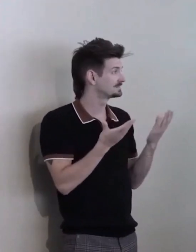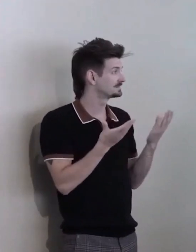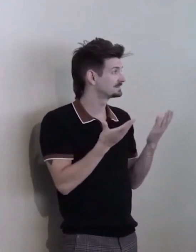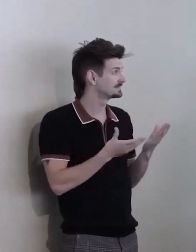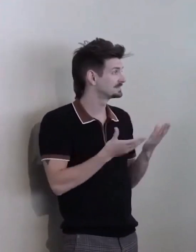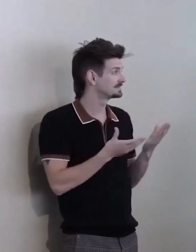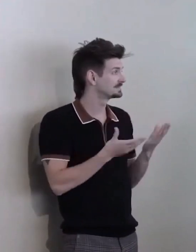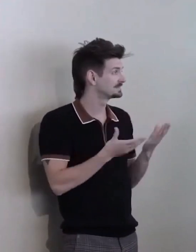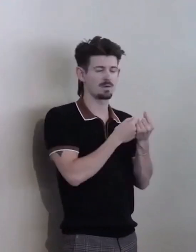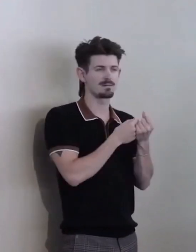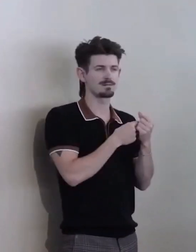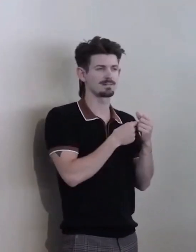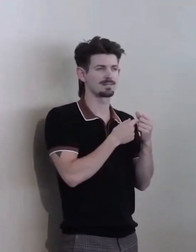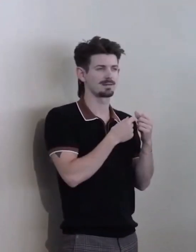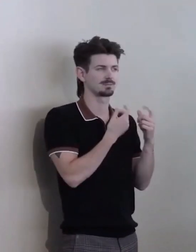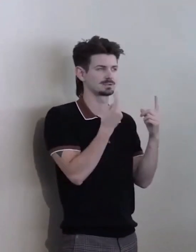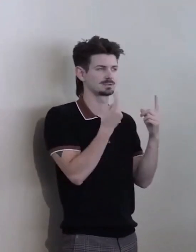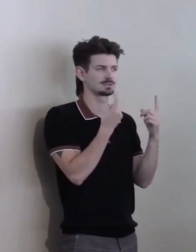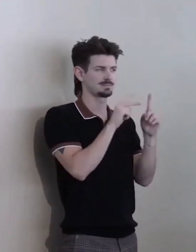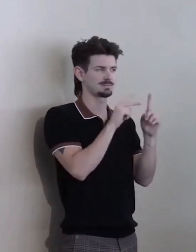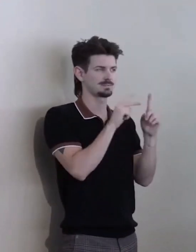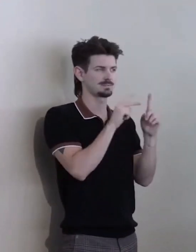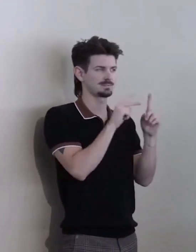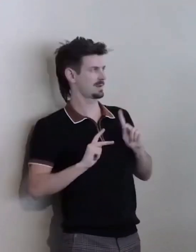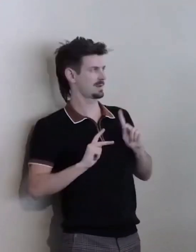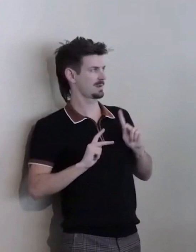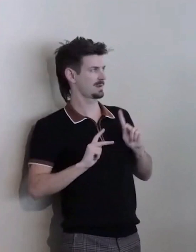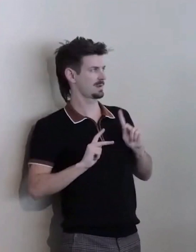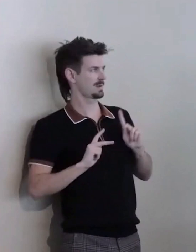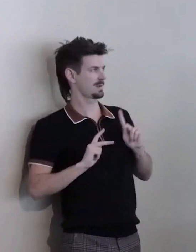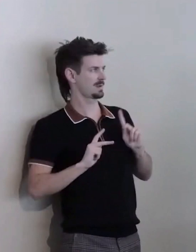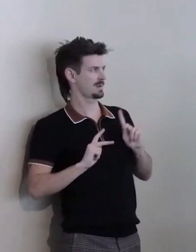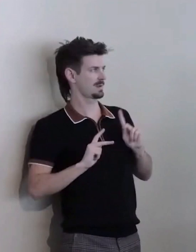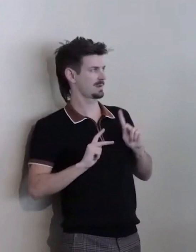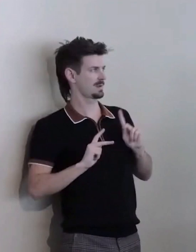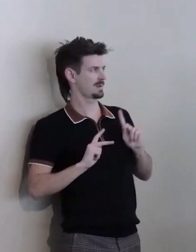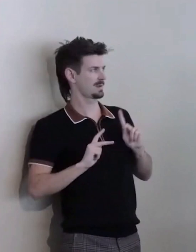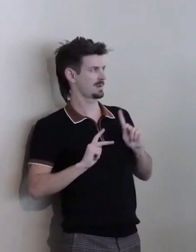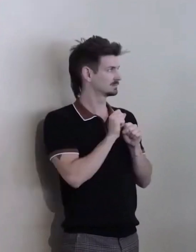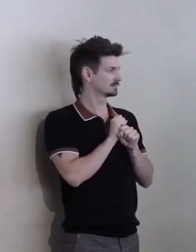and I think together we truly will build on that floor of the ADA, as Julie said.